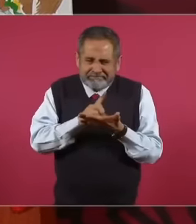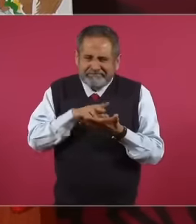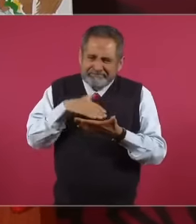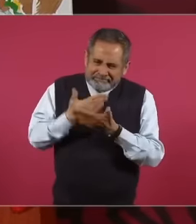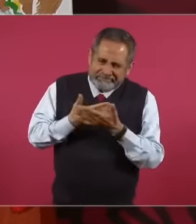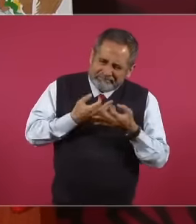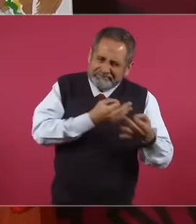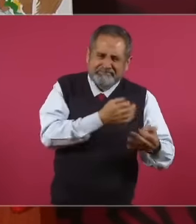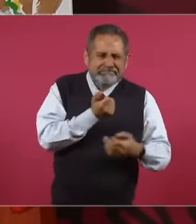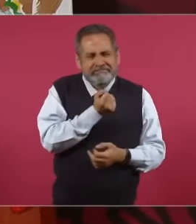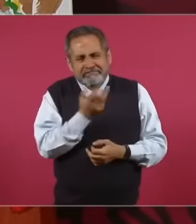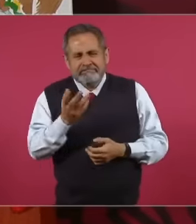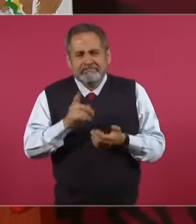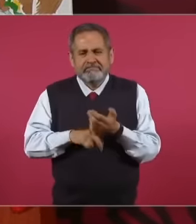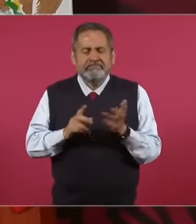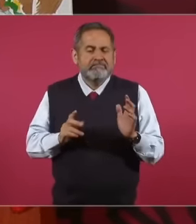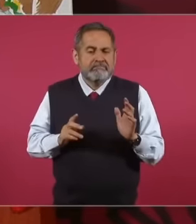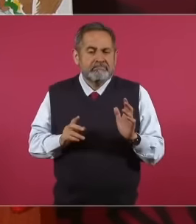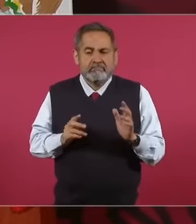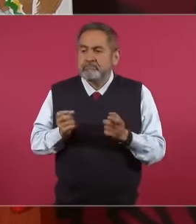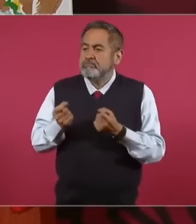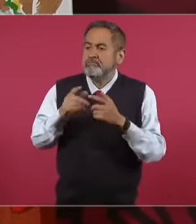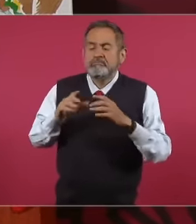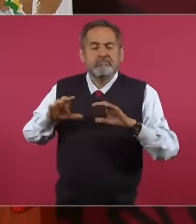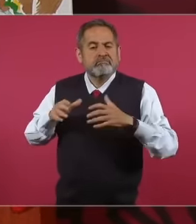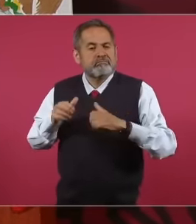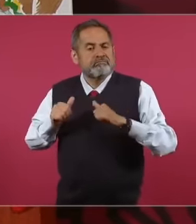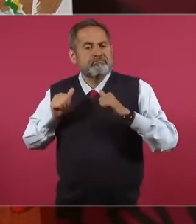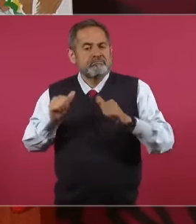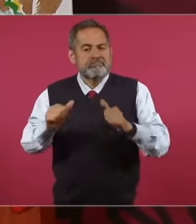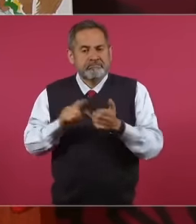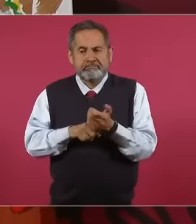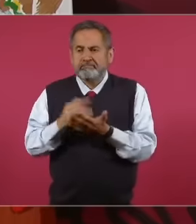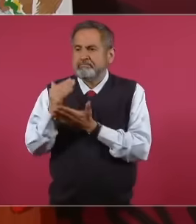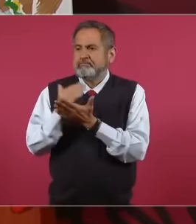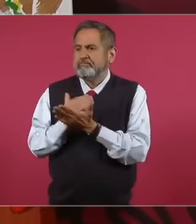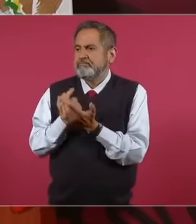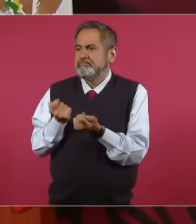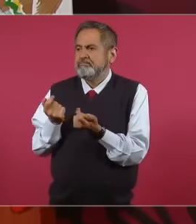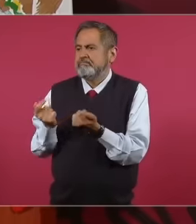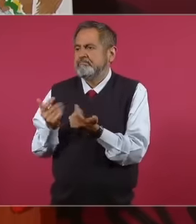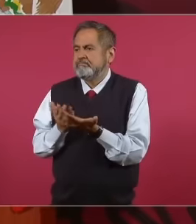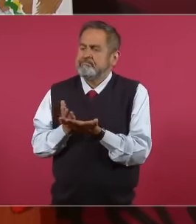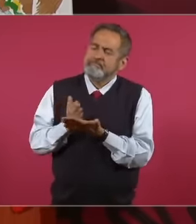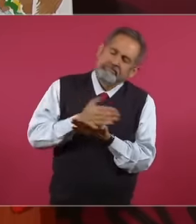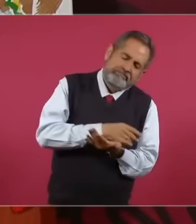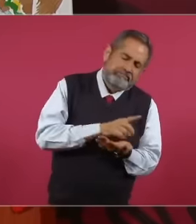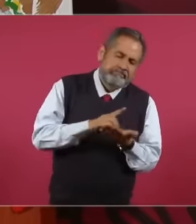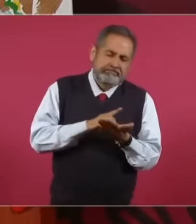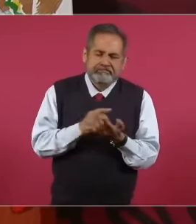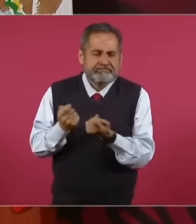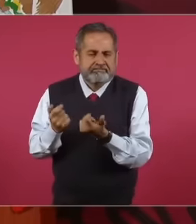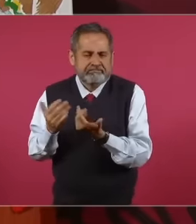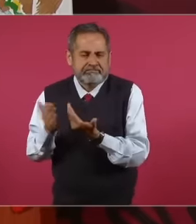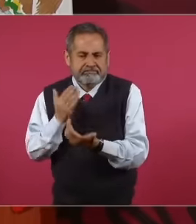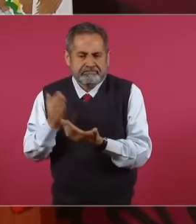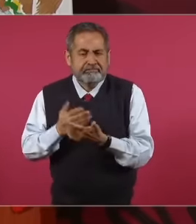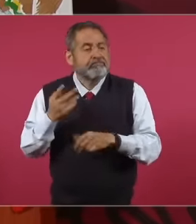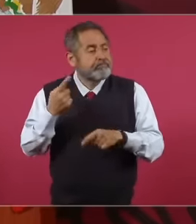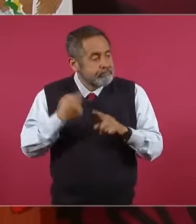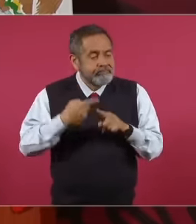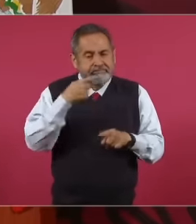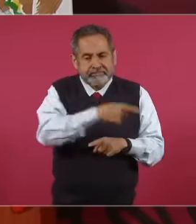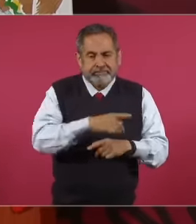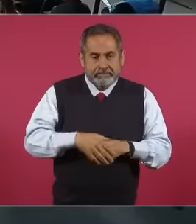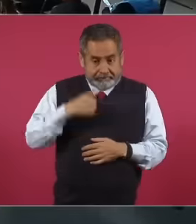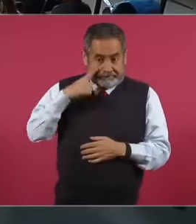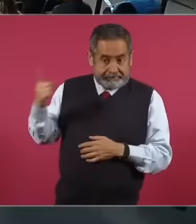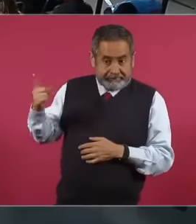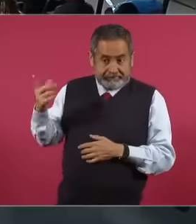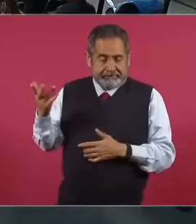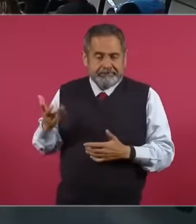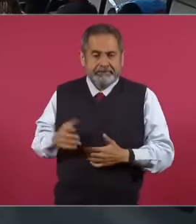some group, fortunately the least but because of that policy and look When we reached